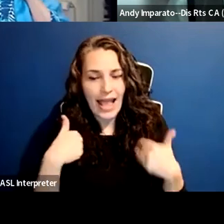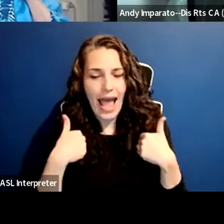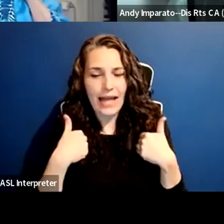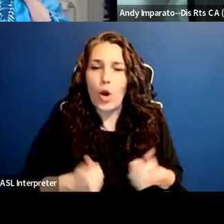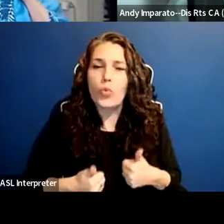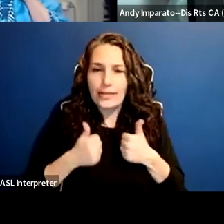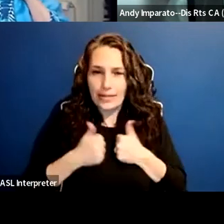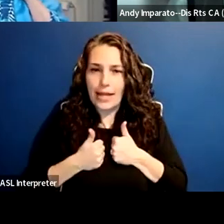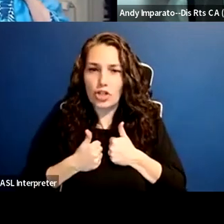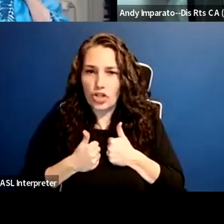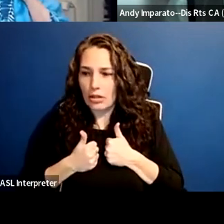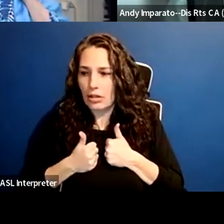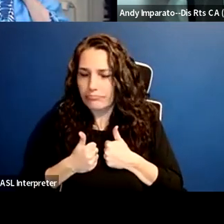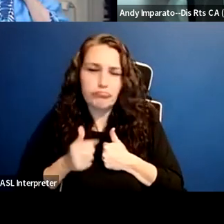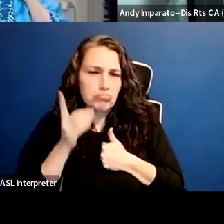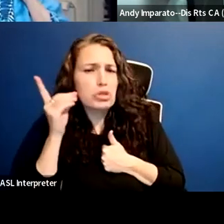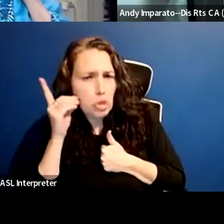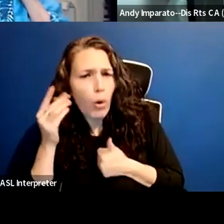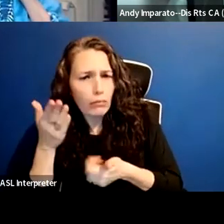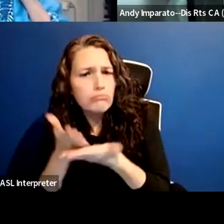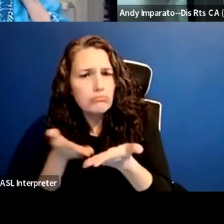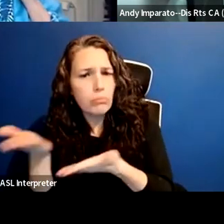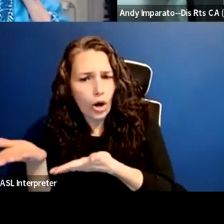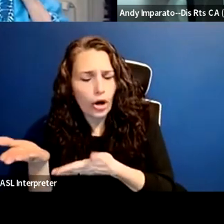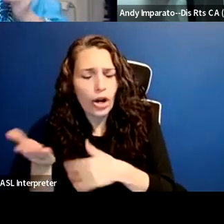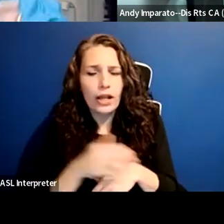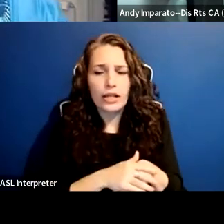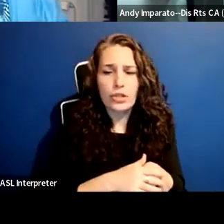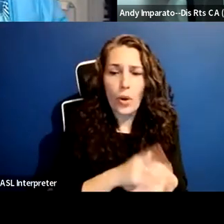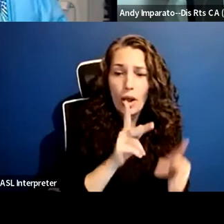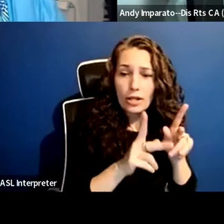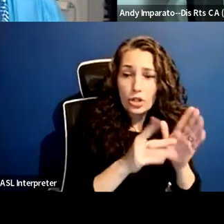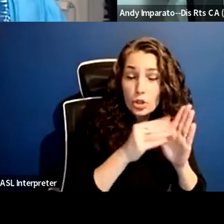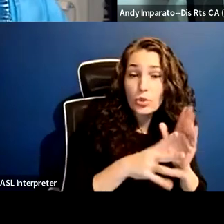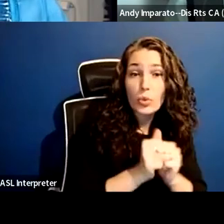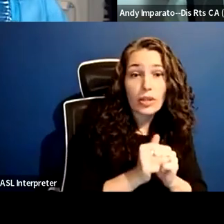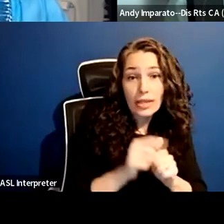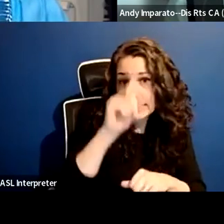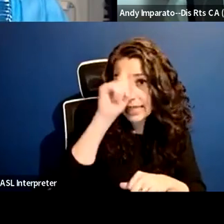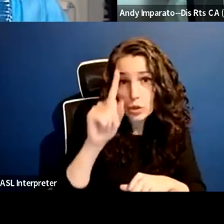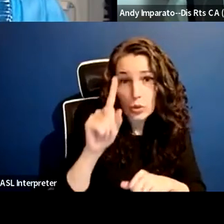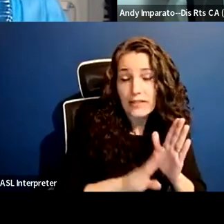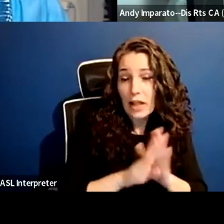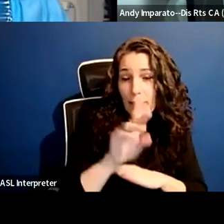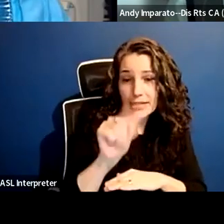So they had students with intellectual and developmental disabilities living in the dorms right along with every other student,